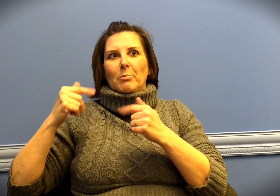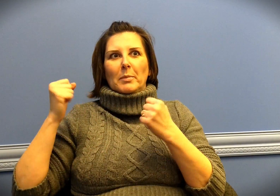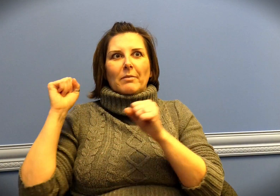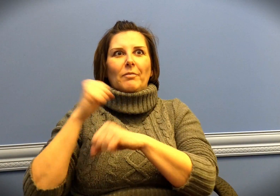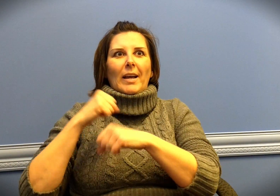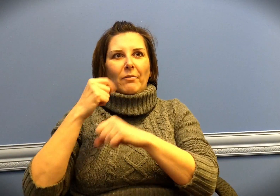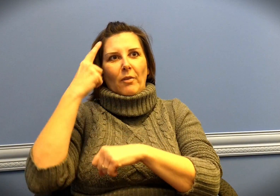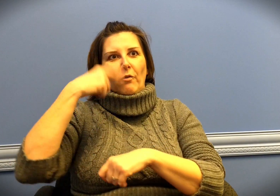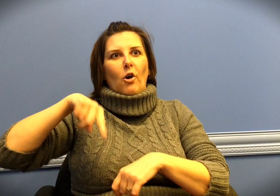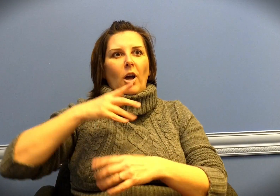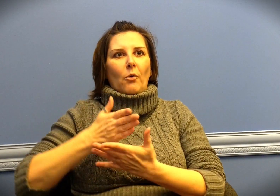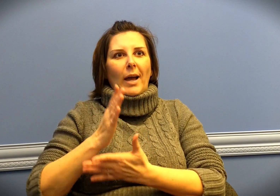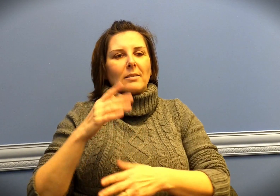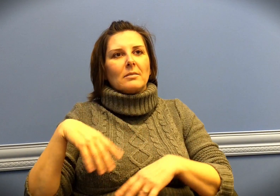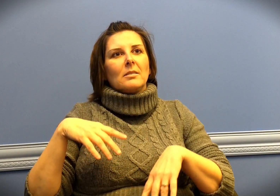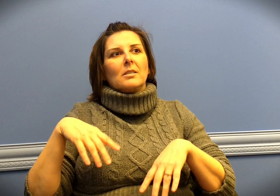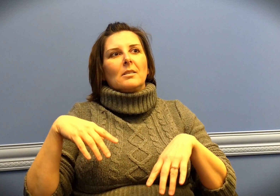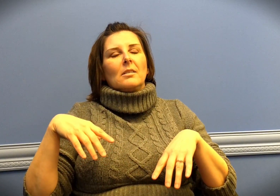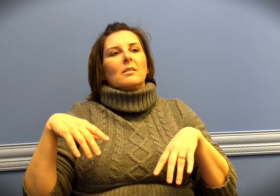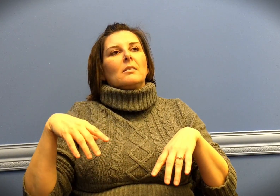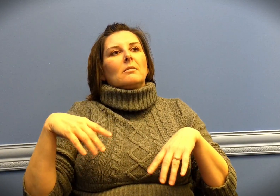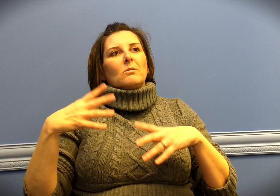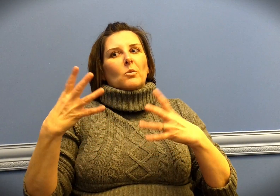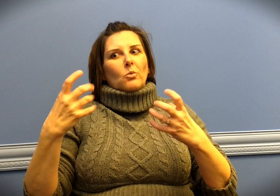the Deaf Community has been fighting for our rights.